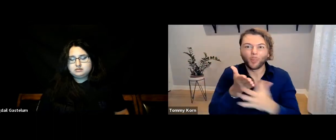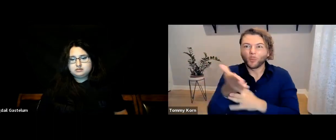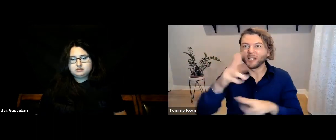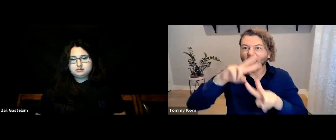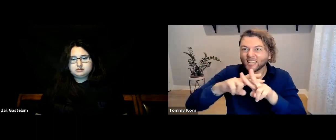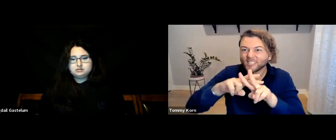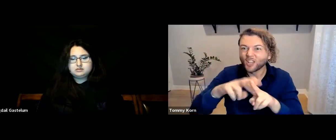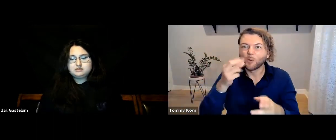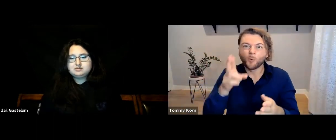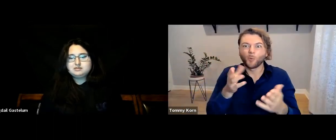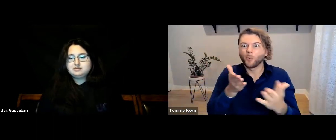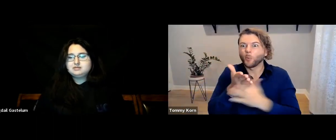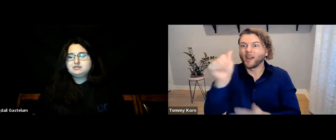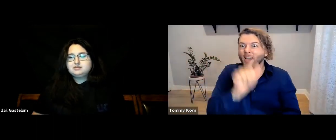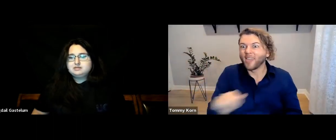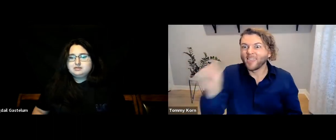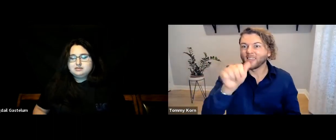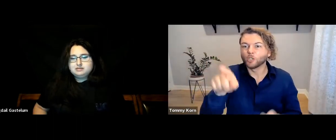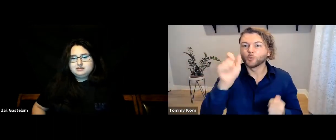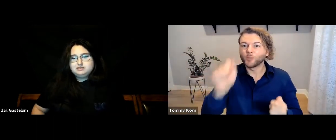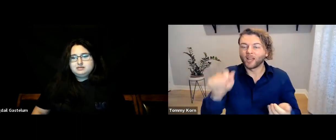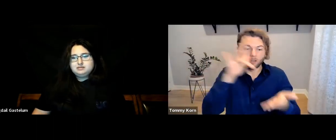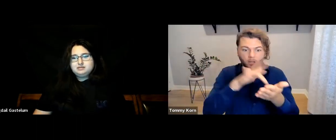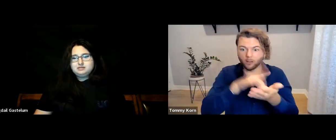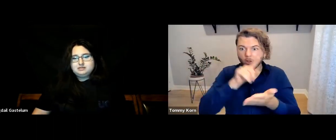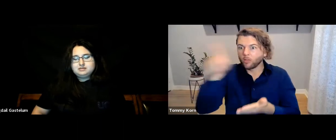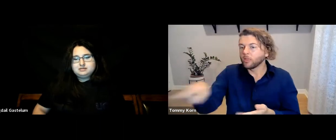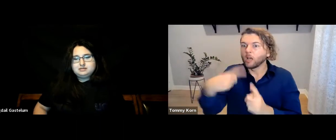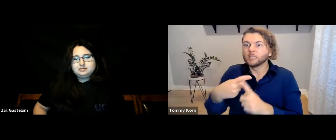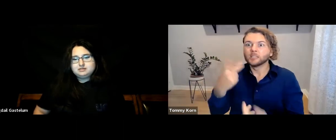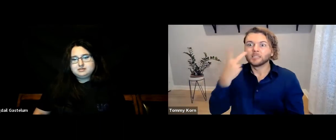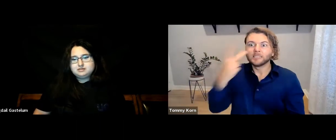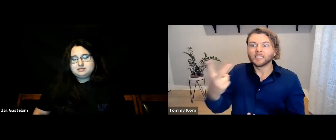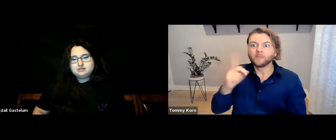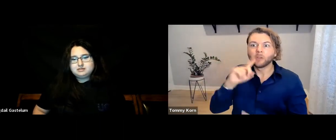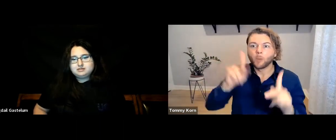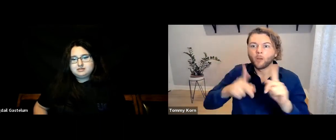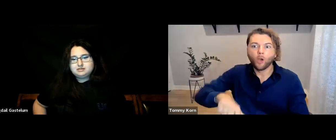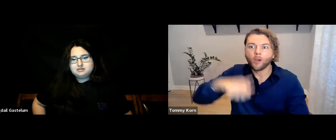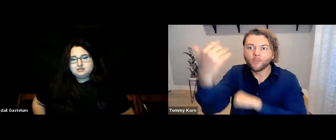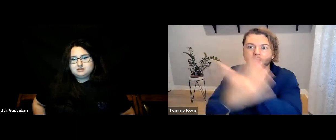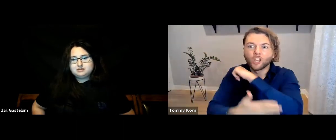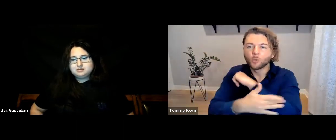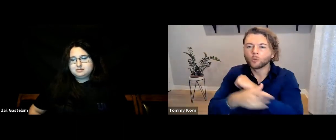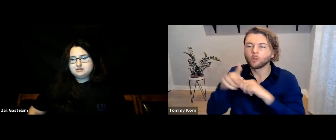With hashtags and just a click of a button, you can see Deaf people from other countries,